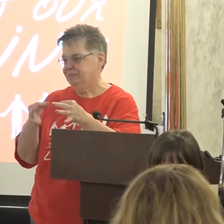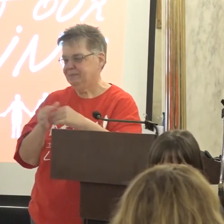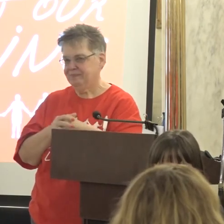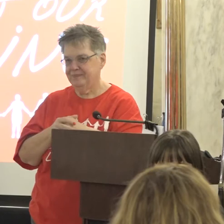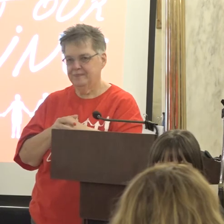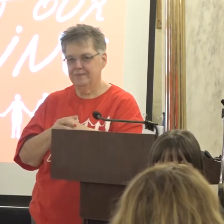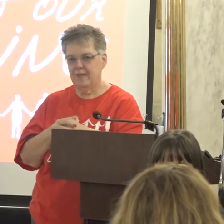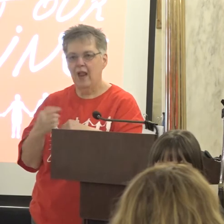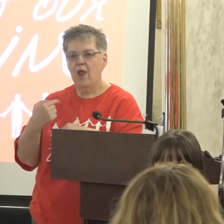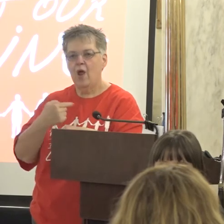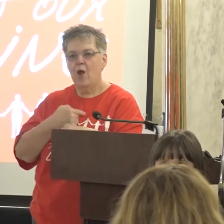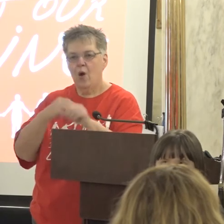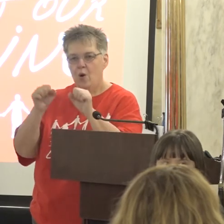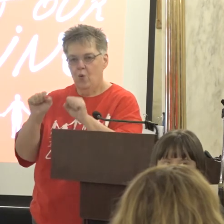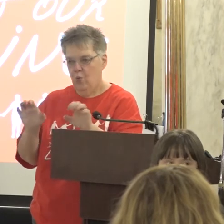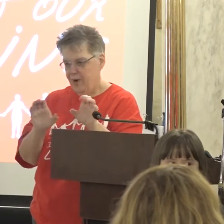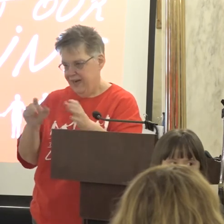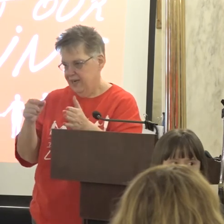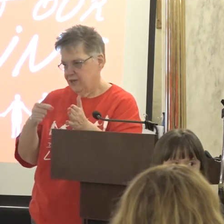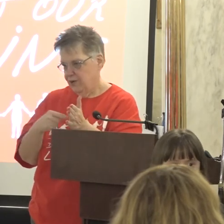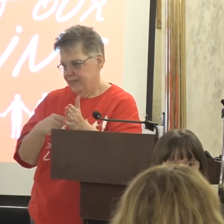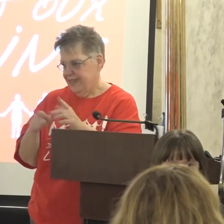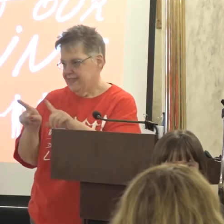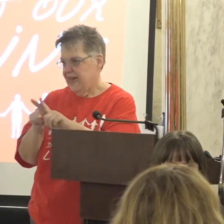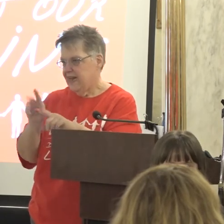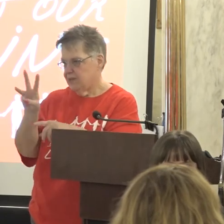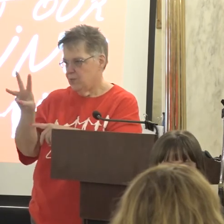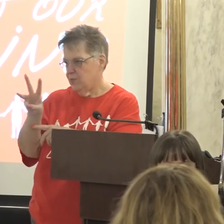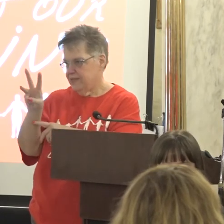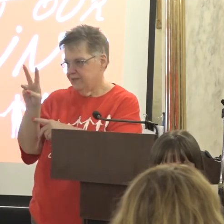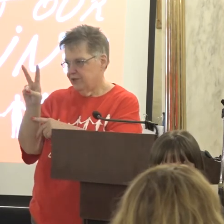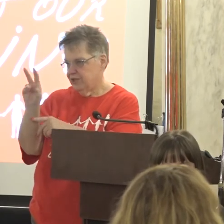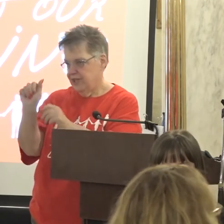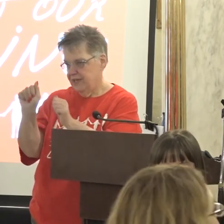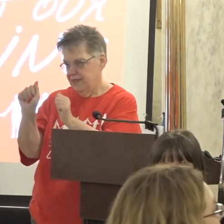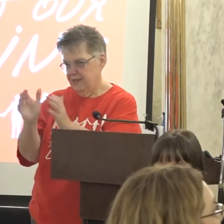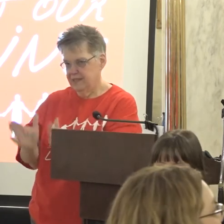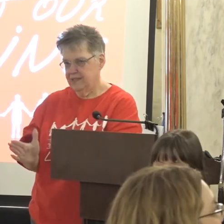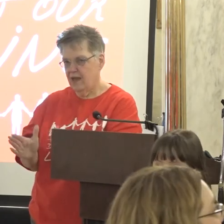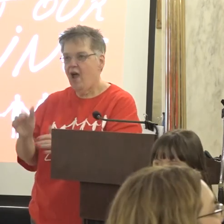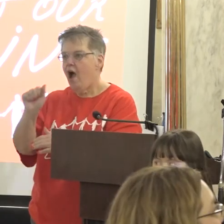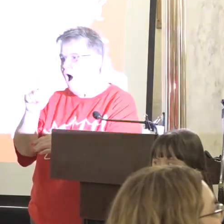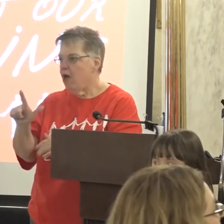We can do this as West Virginians All as one family